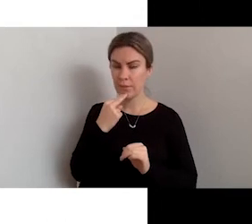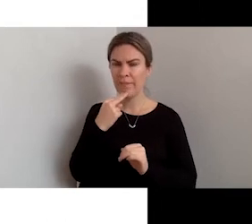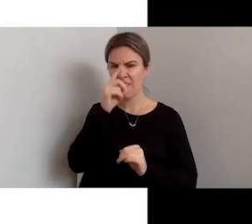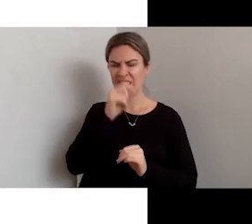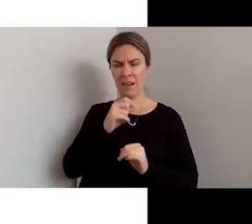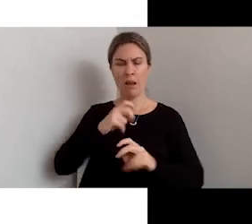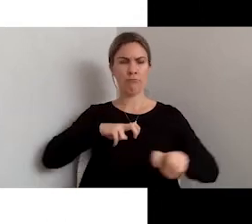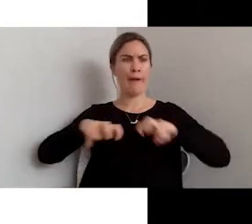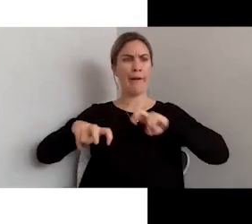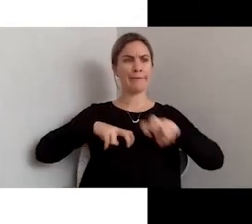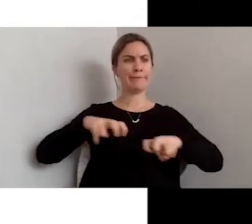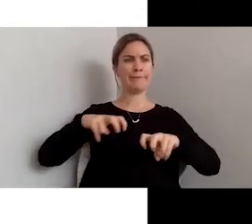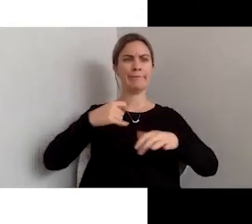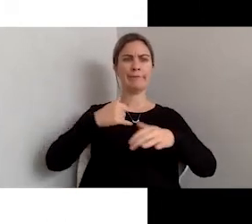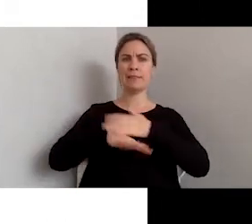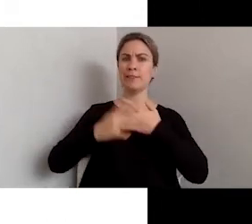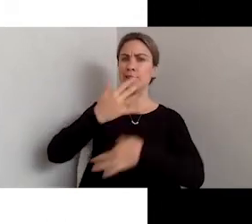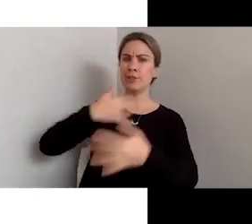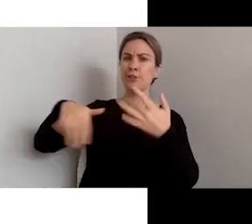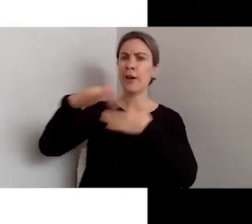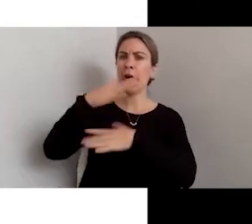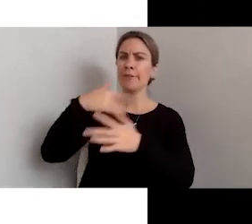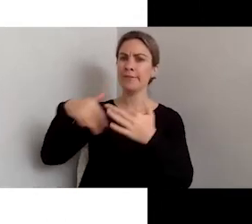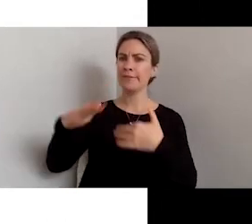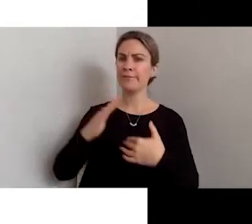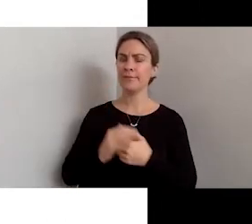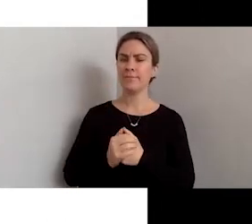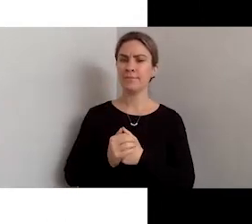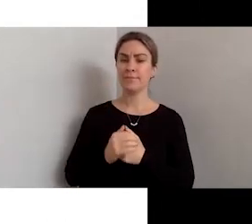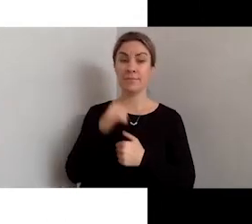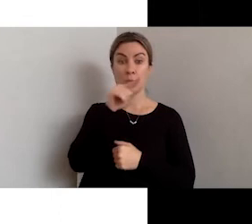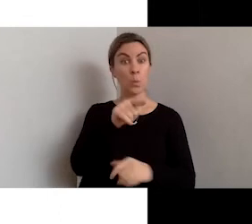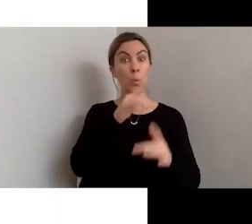And having an accessible website plays an important part in